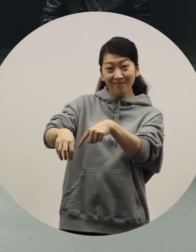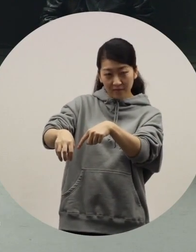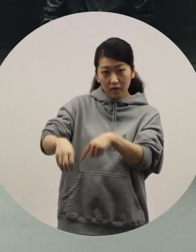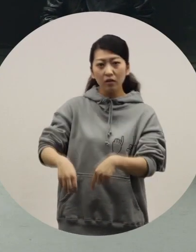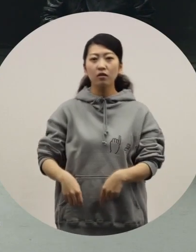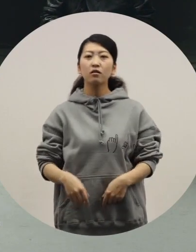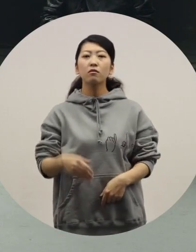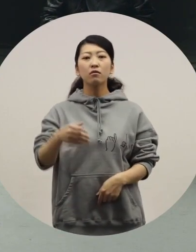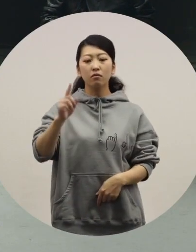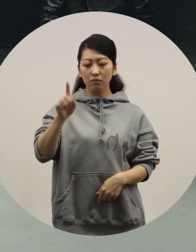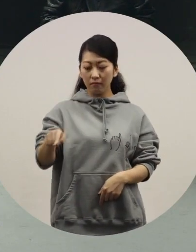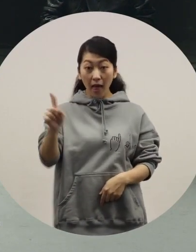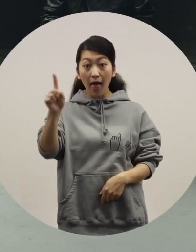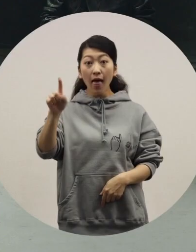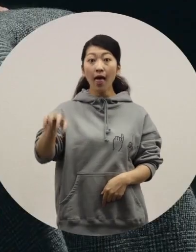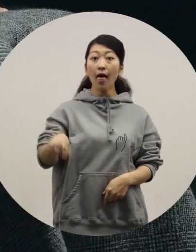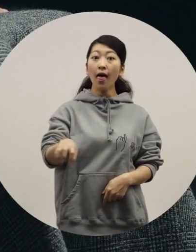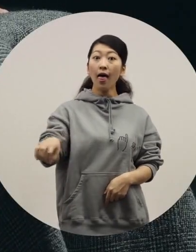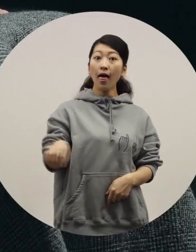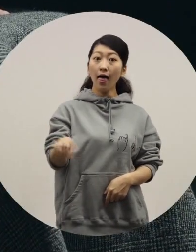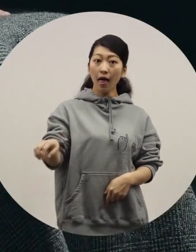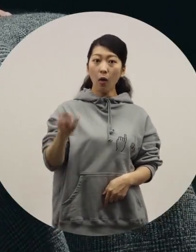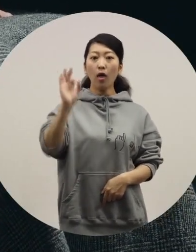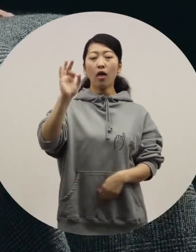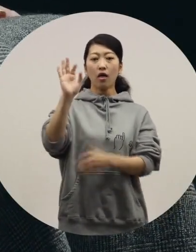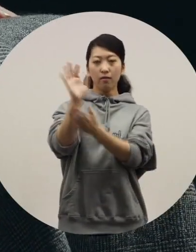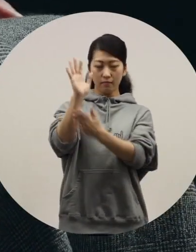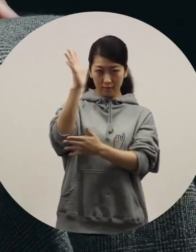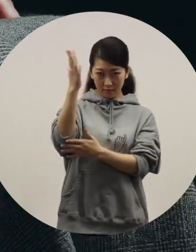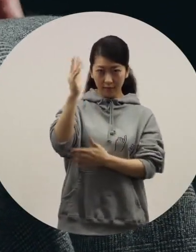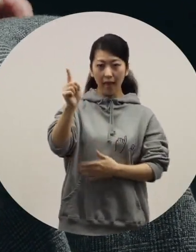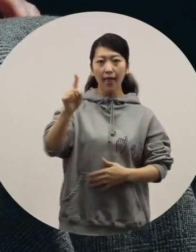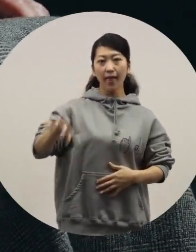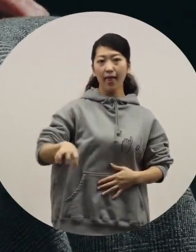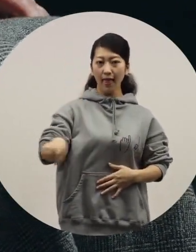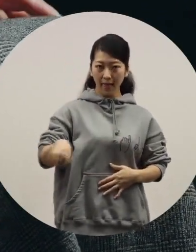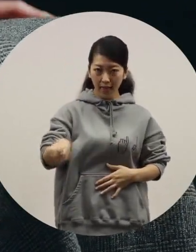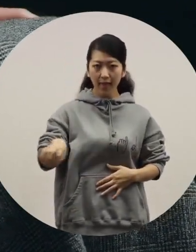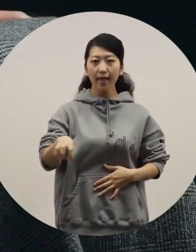[Toriyama] We changed it so that you can operate the wheelchair with one hand.